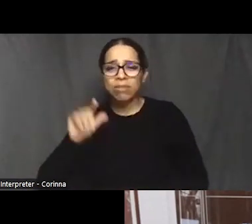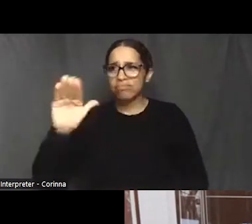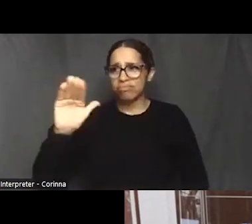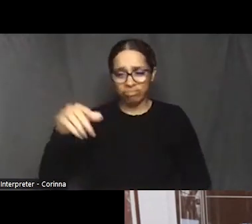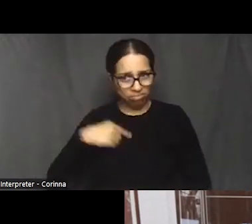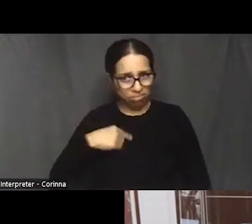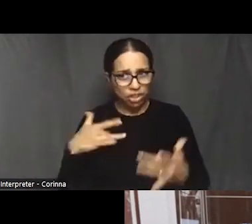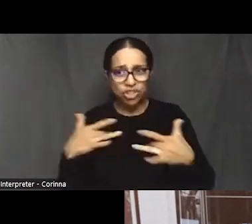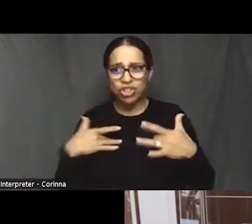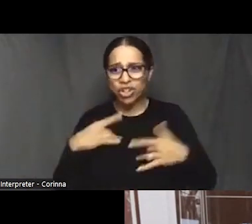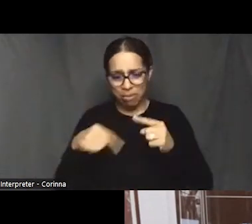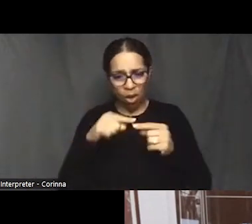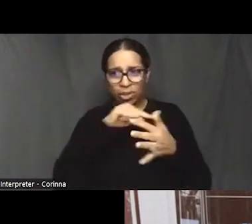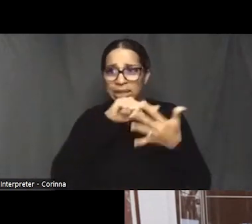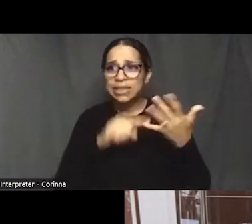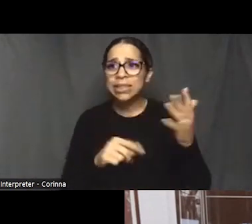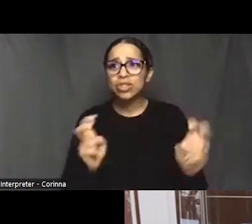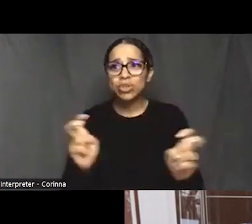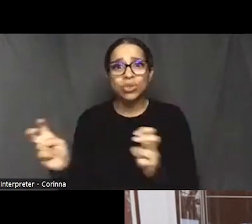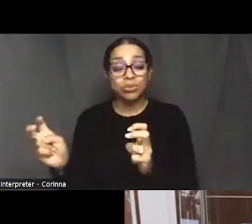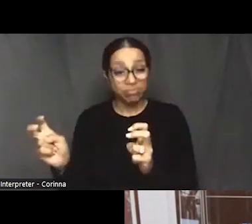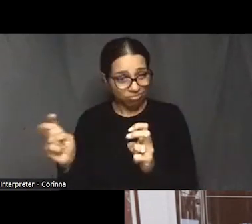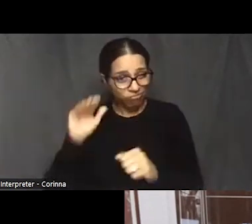There are different groups that you can donate to